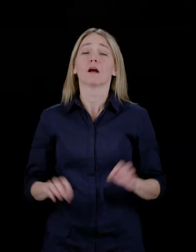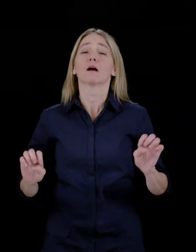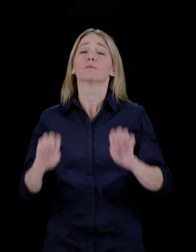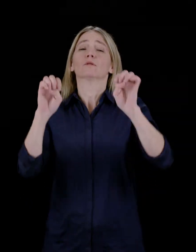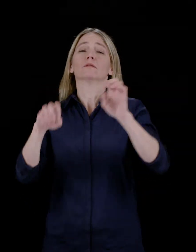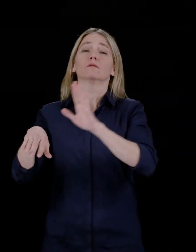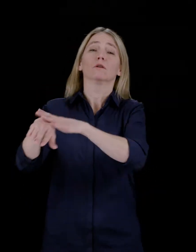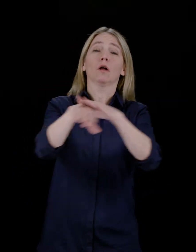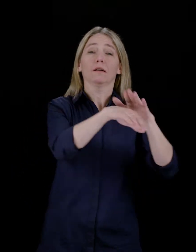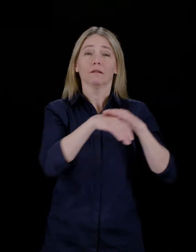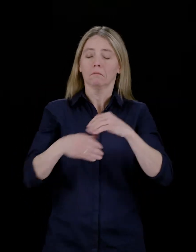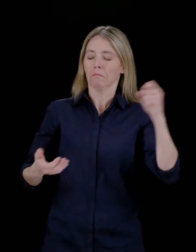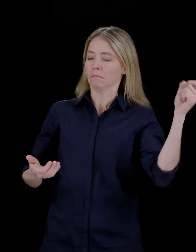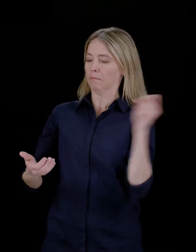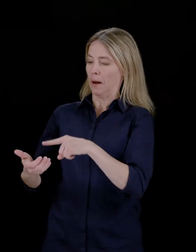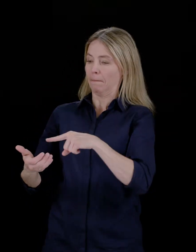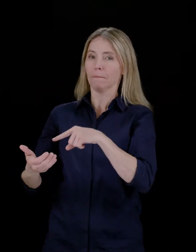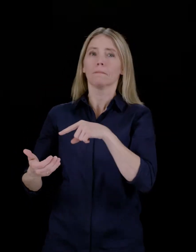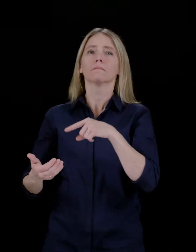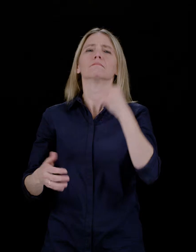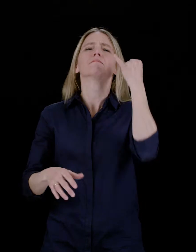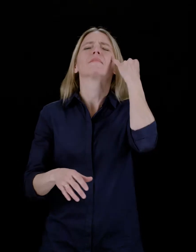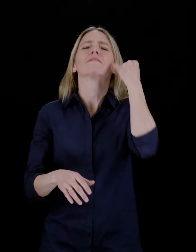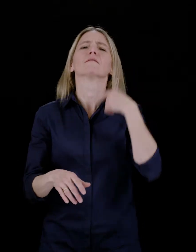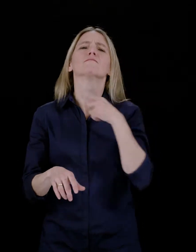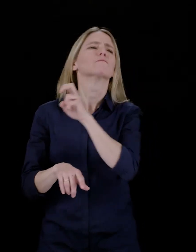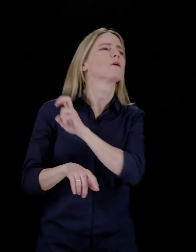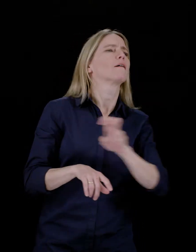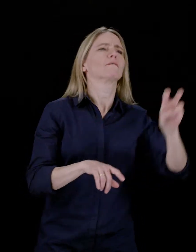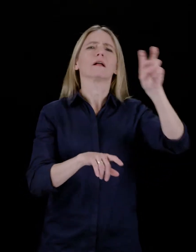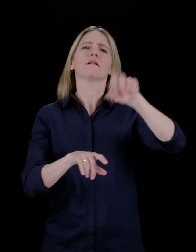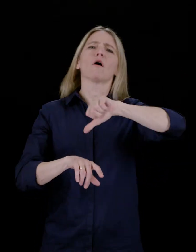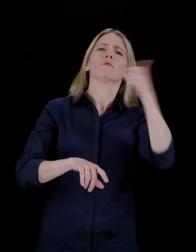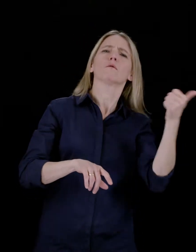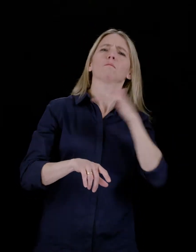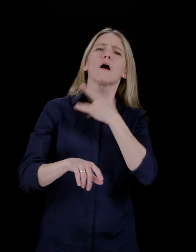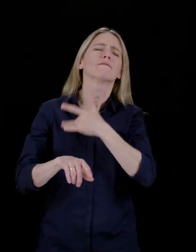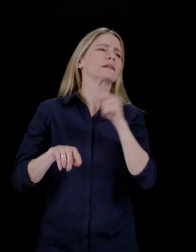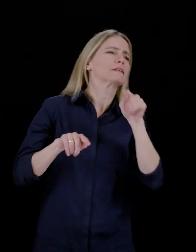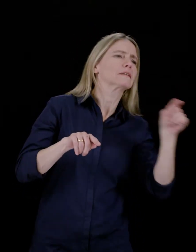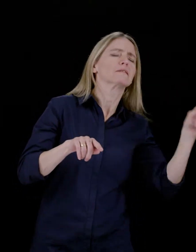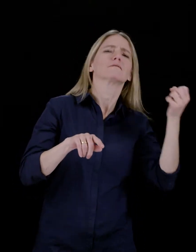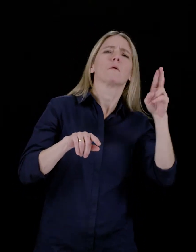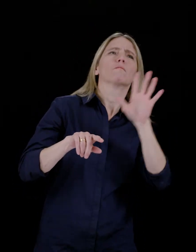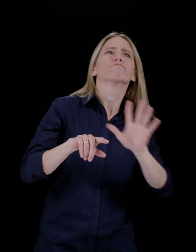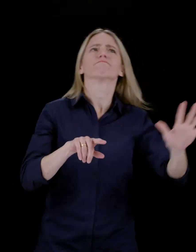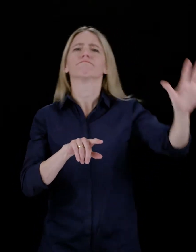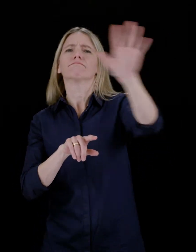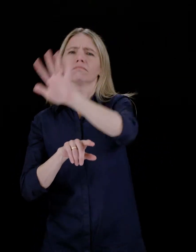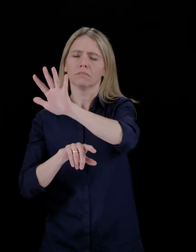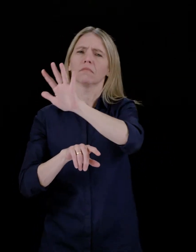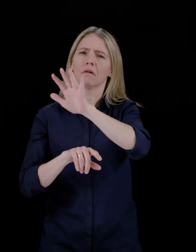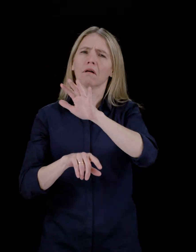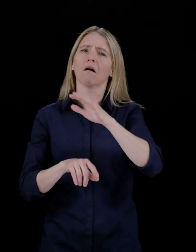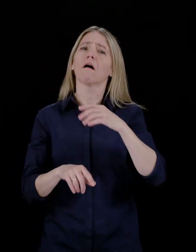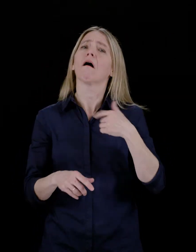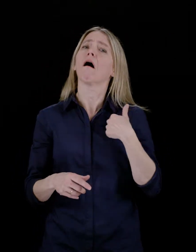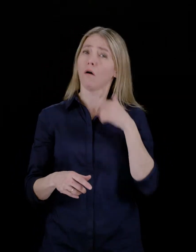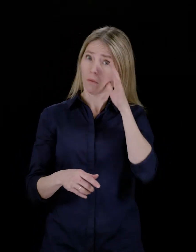Will I receive emergency alerts on my wireless device if I’m travelling to or from another province or jurisdiction within Canada?